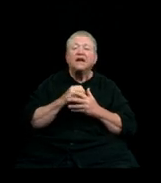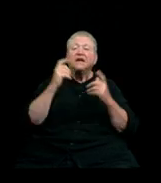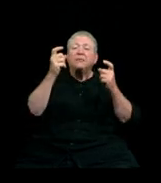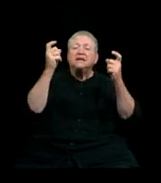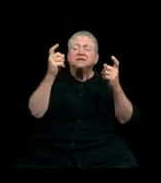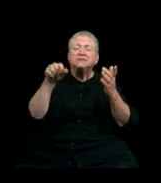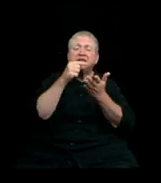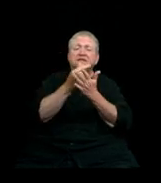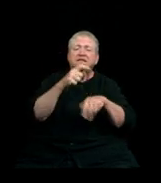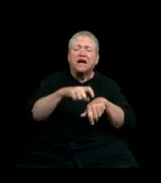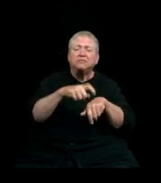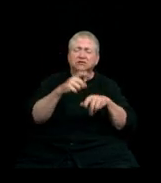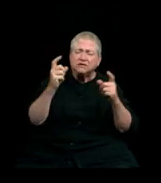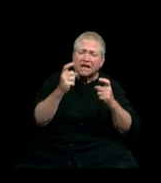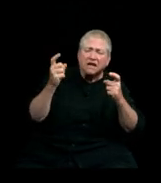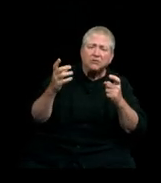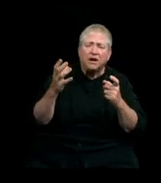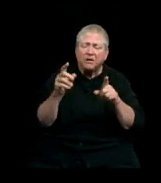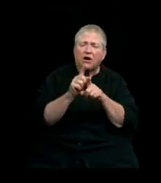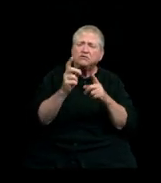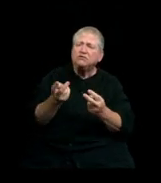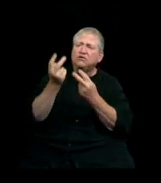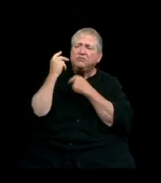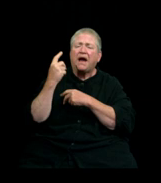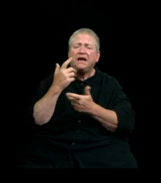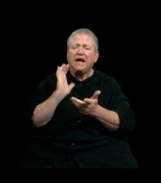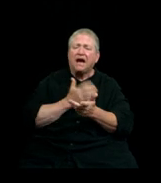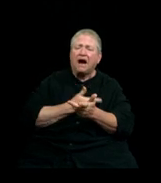but also a time of reflection – about values, commitments, and above all,